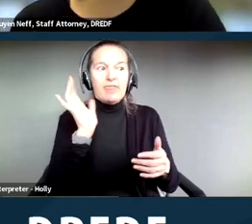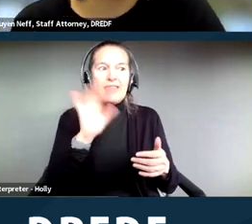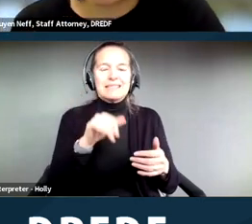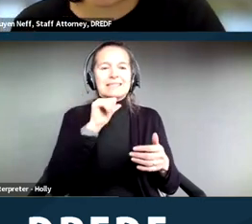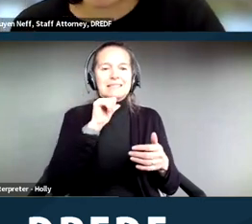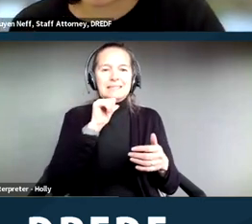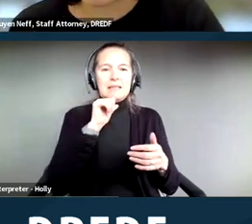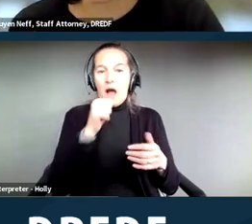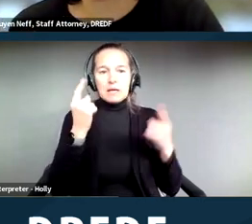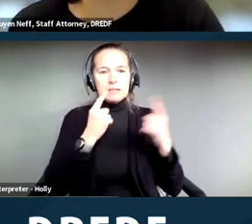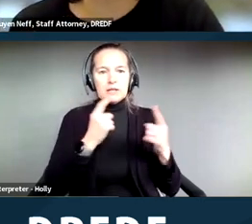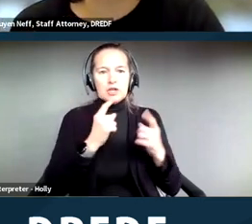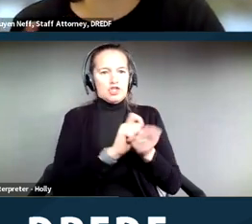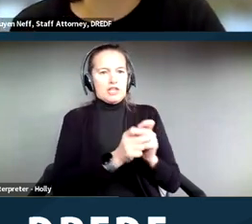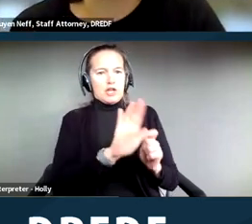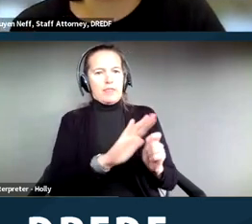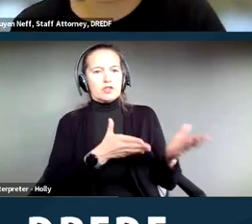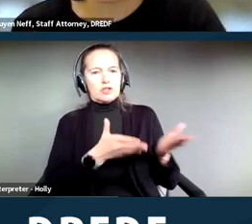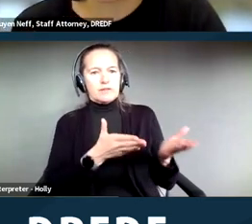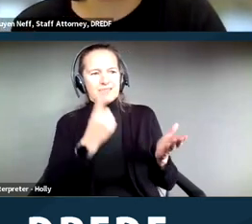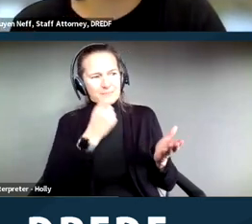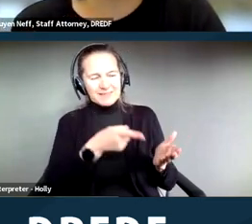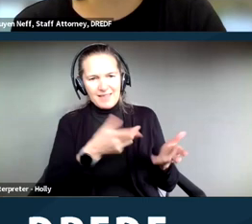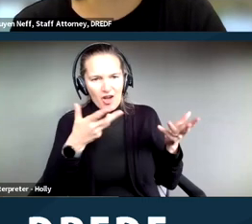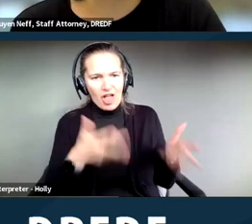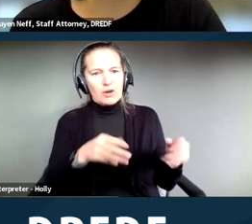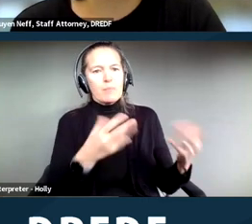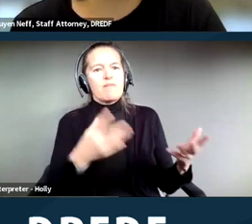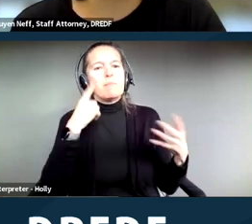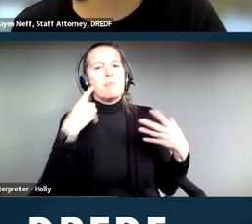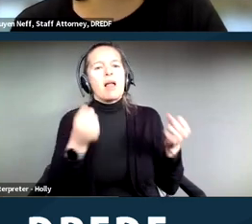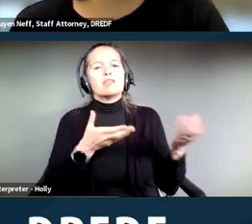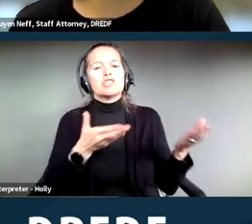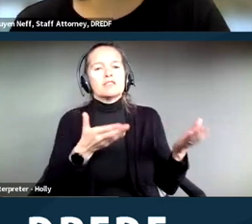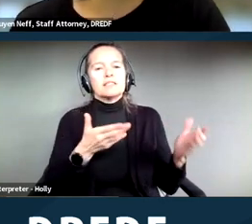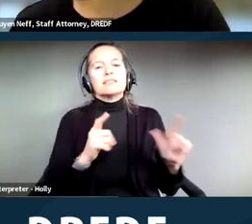changing the services because they're already providing mental health services.